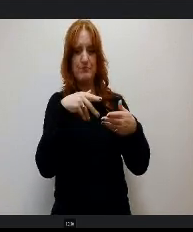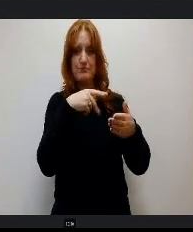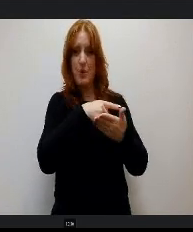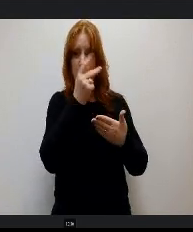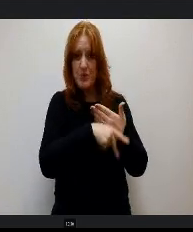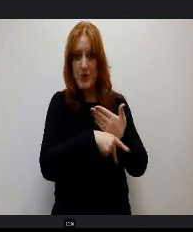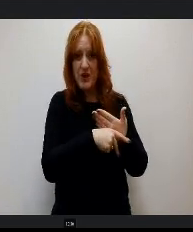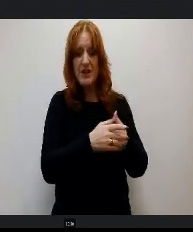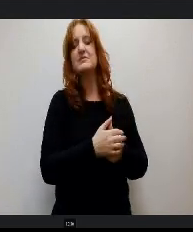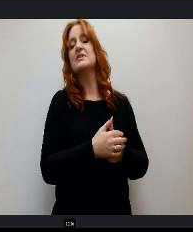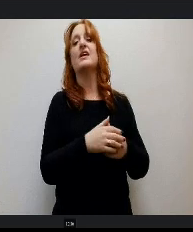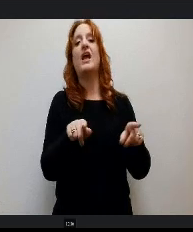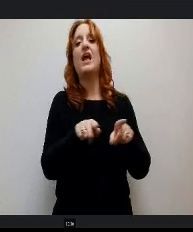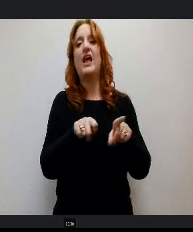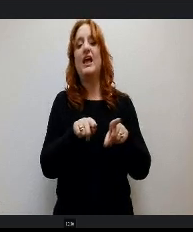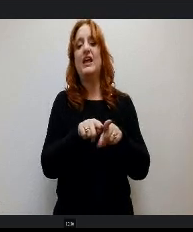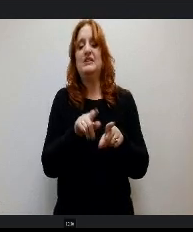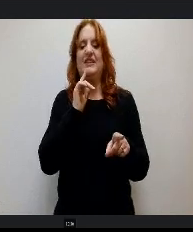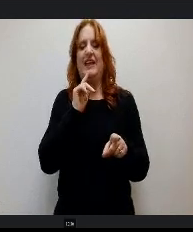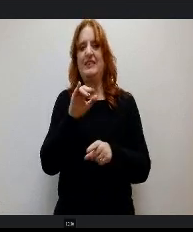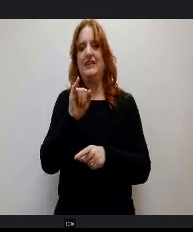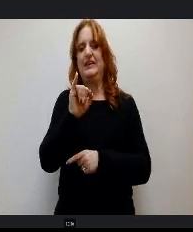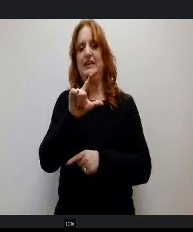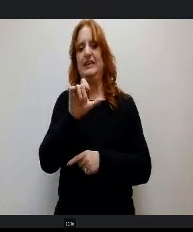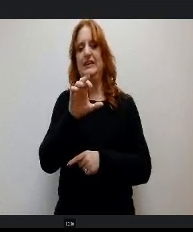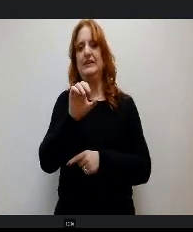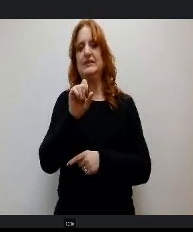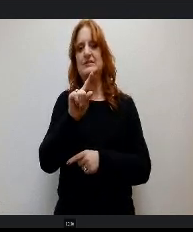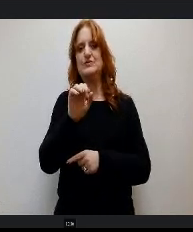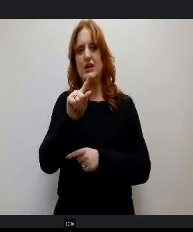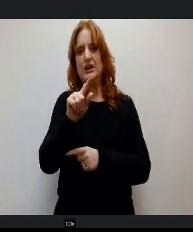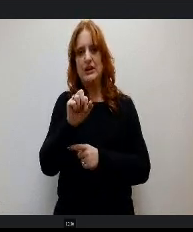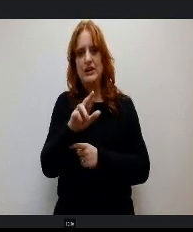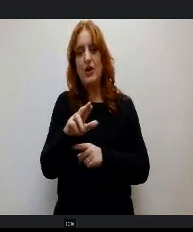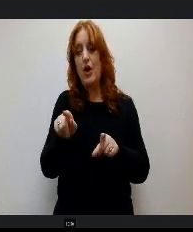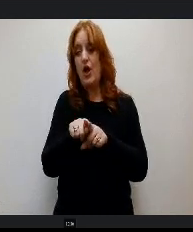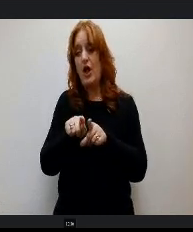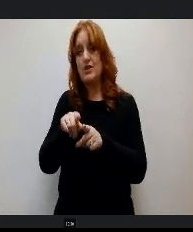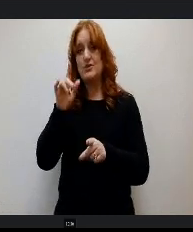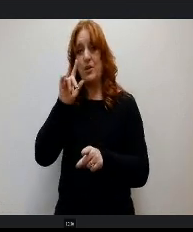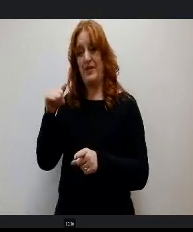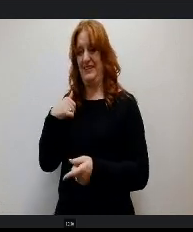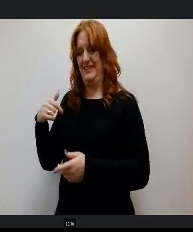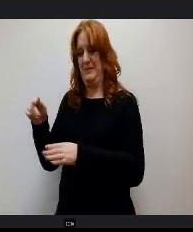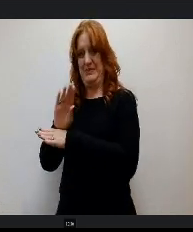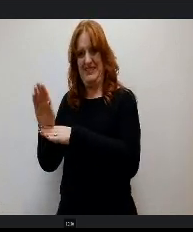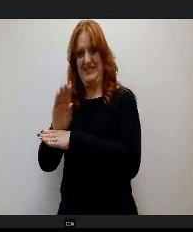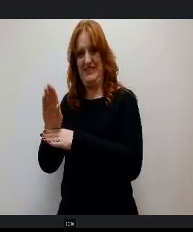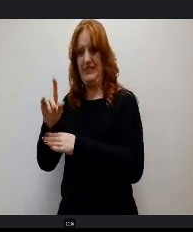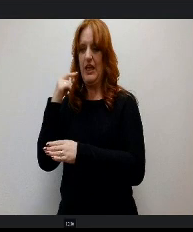Adobe Illustrator. They can also earn industry recognized certification in both Adobe